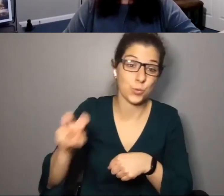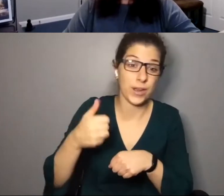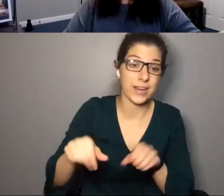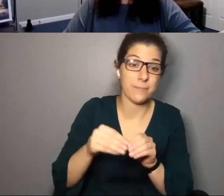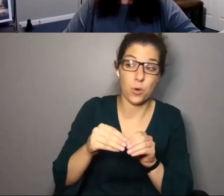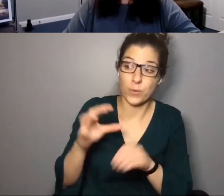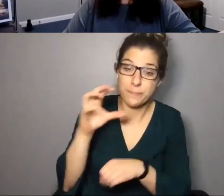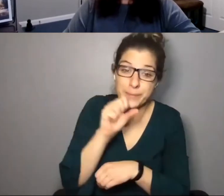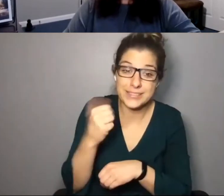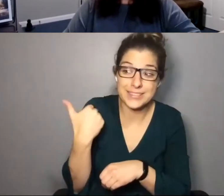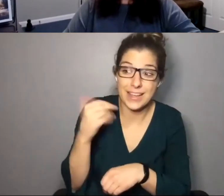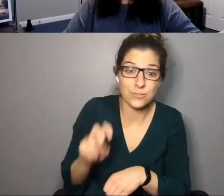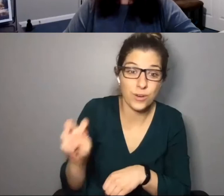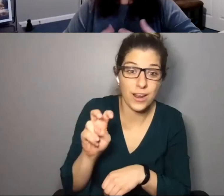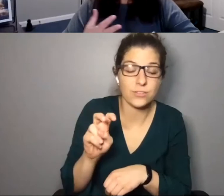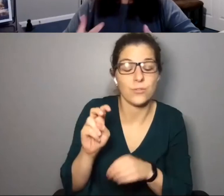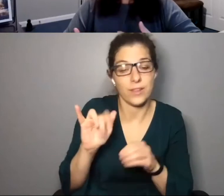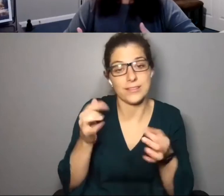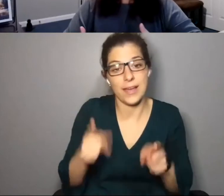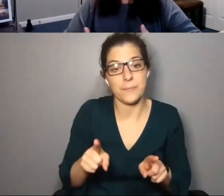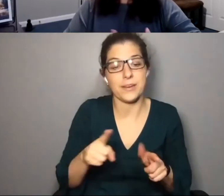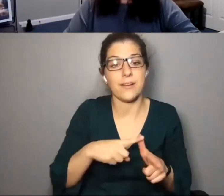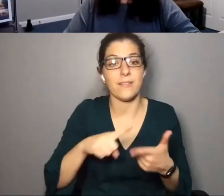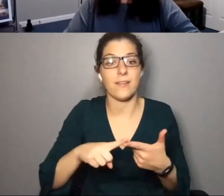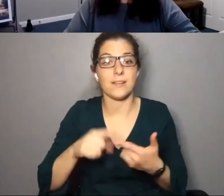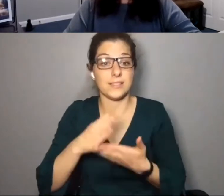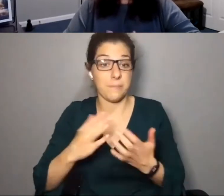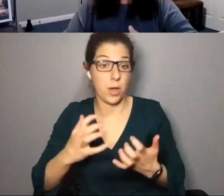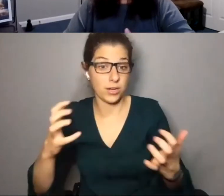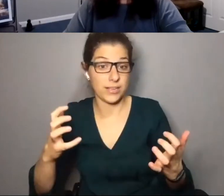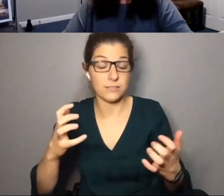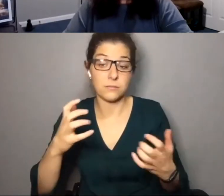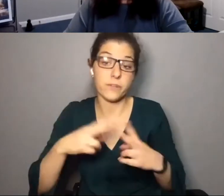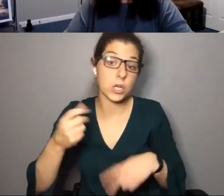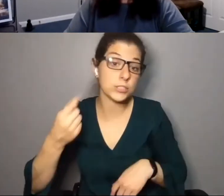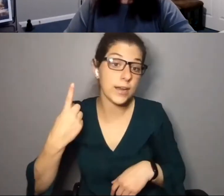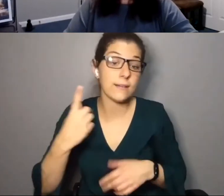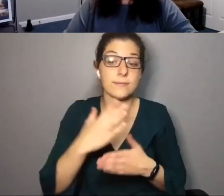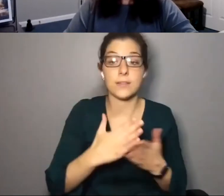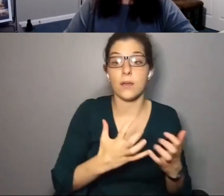times and now he doesn't tour any more and we missed his last round. Some